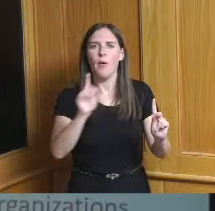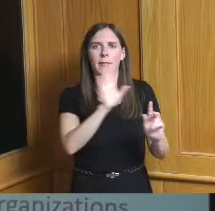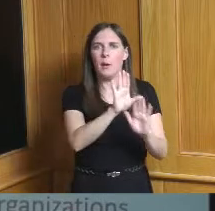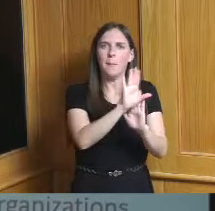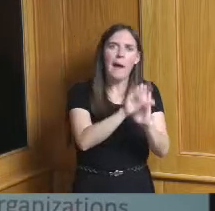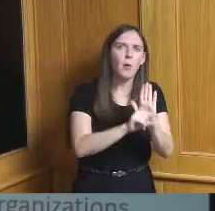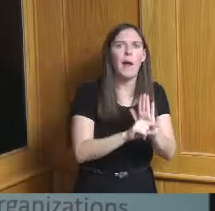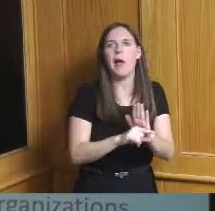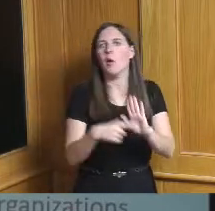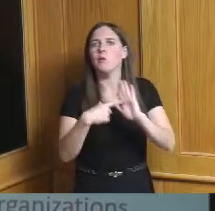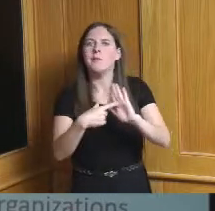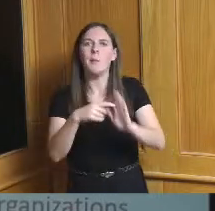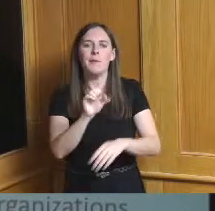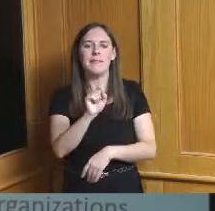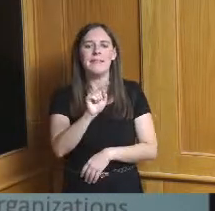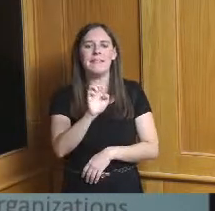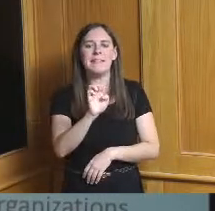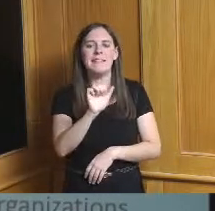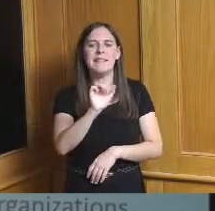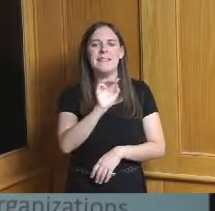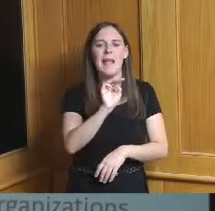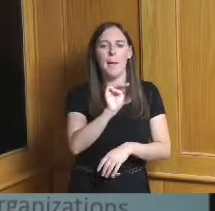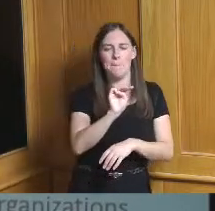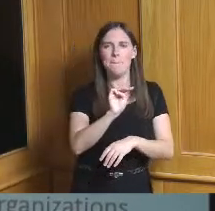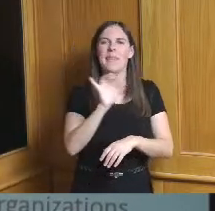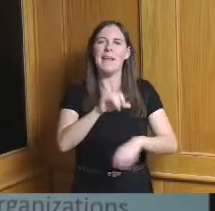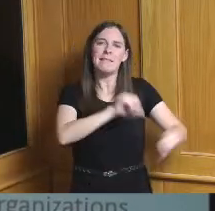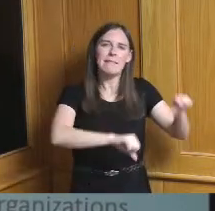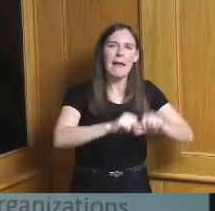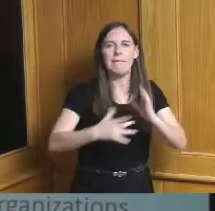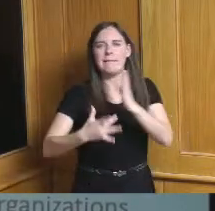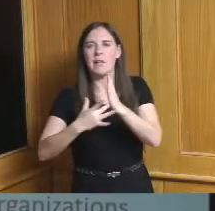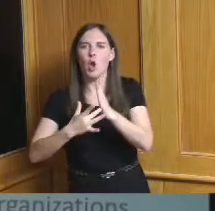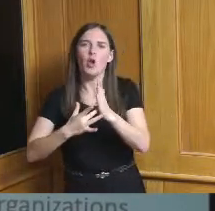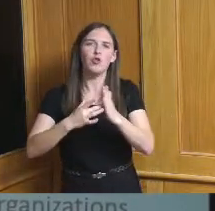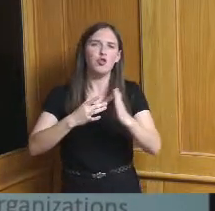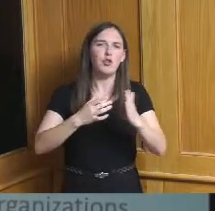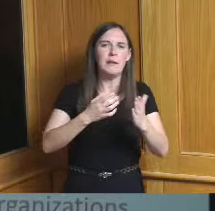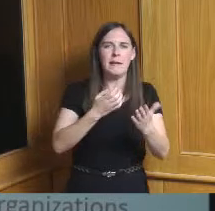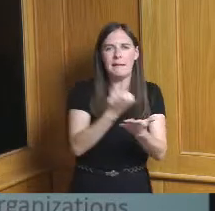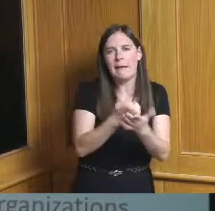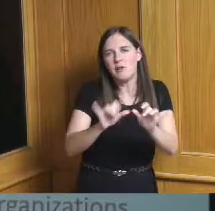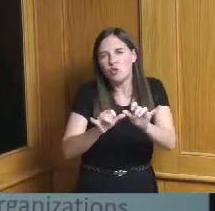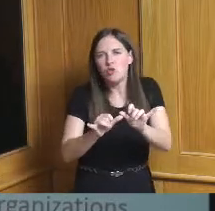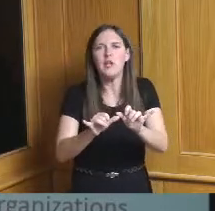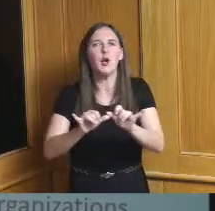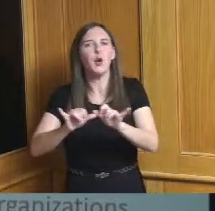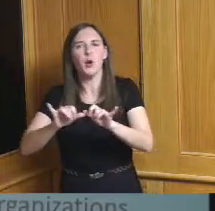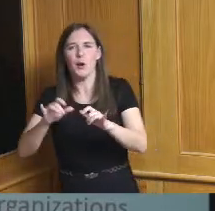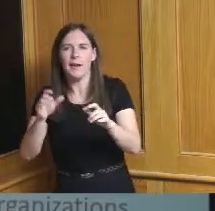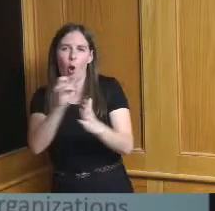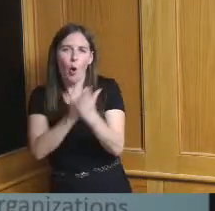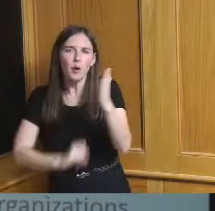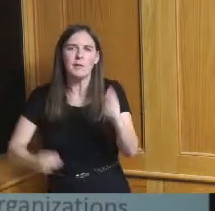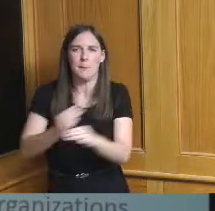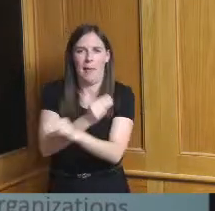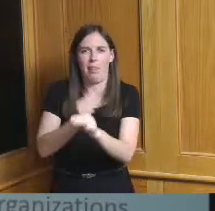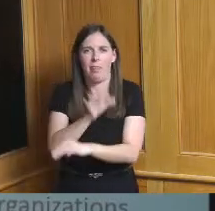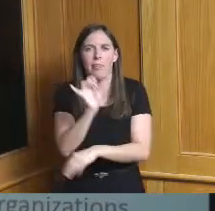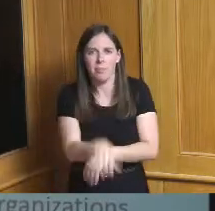stem and steam steam include or steam includes art technology Pat Longo from HCDC will talk about